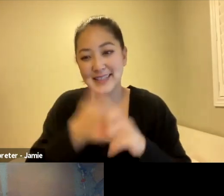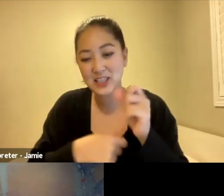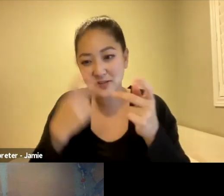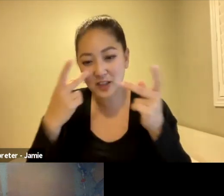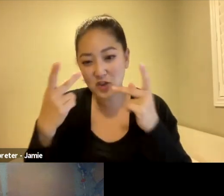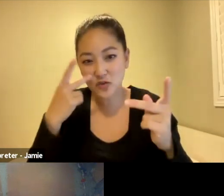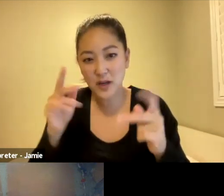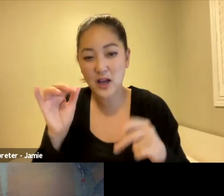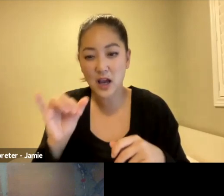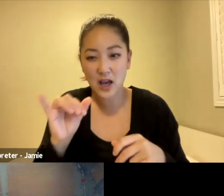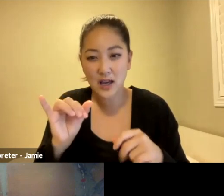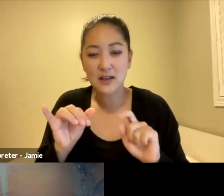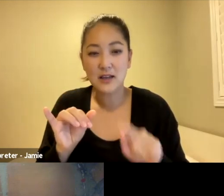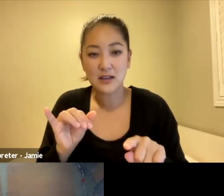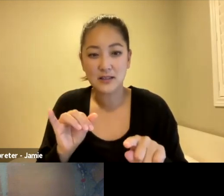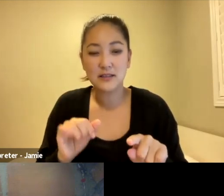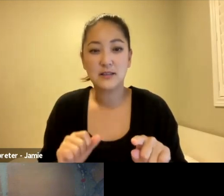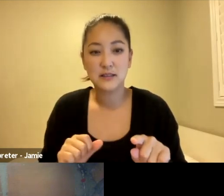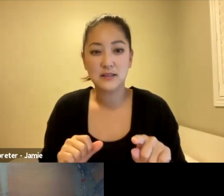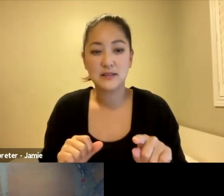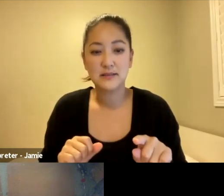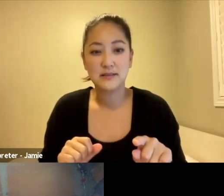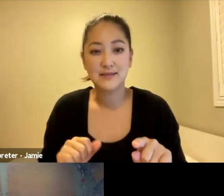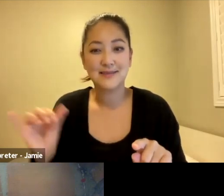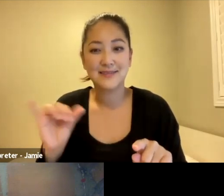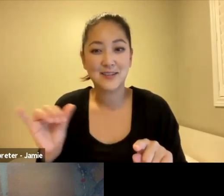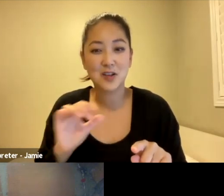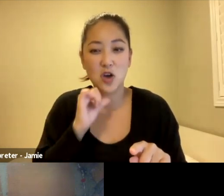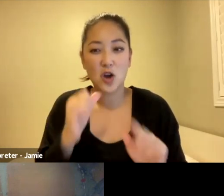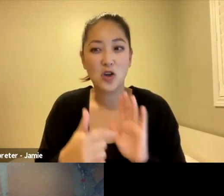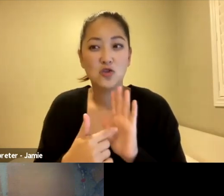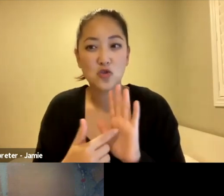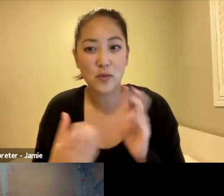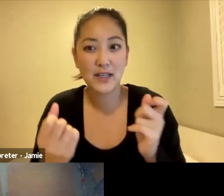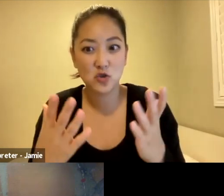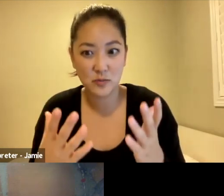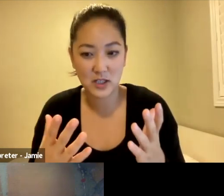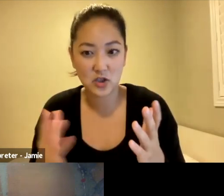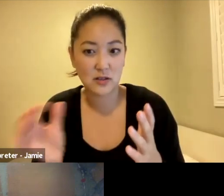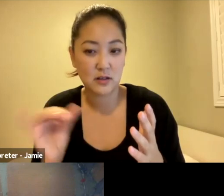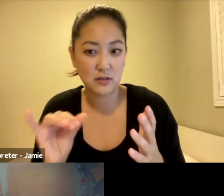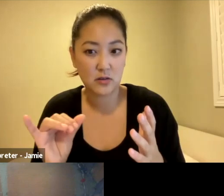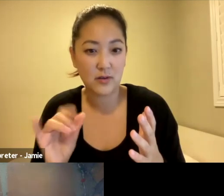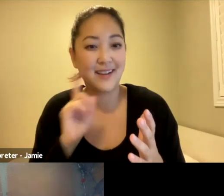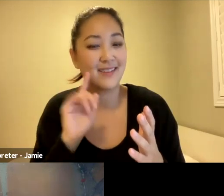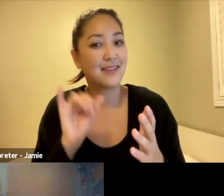be transported and then also not give too much away. And I think for me that was also really important. You showed...